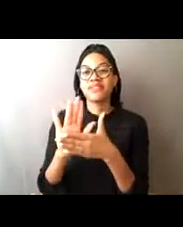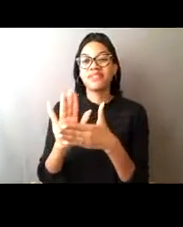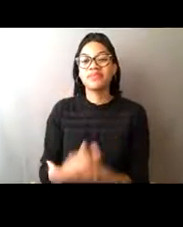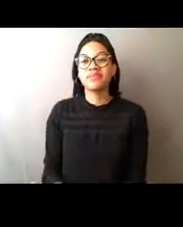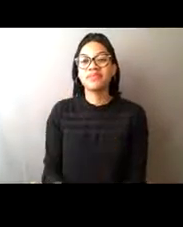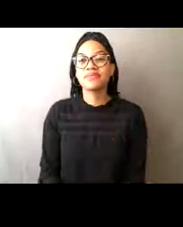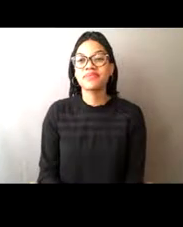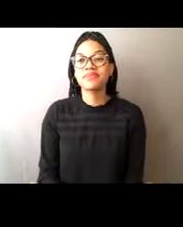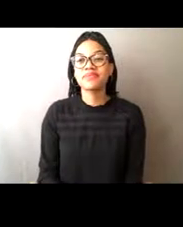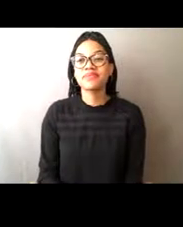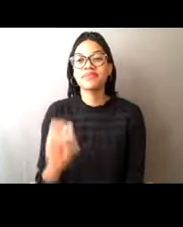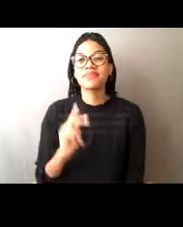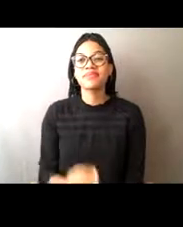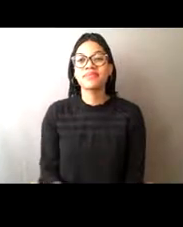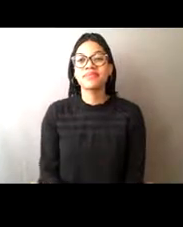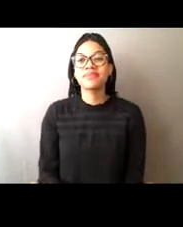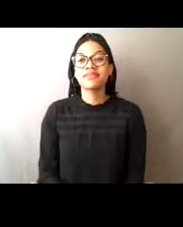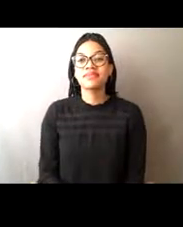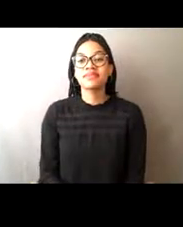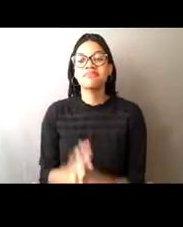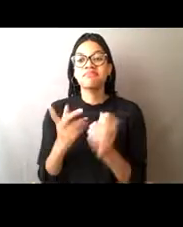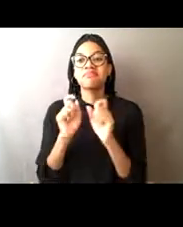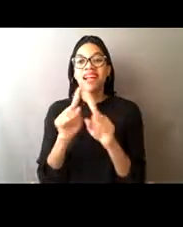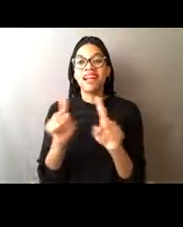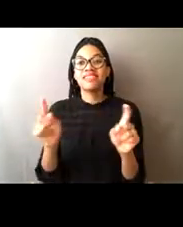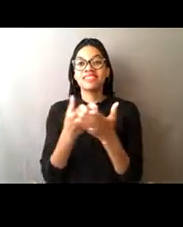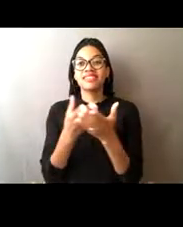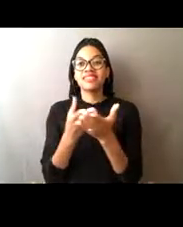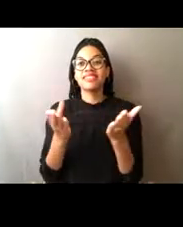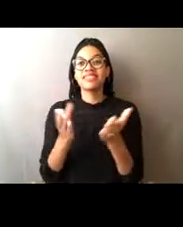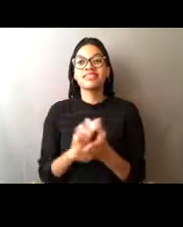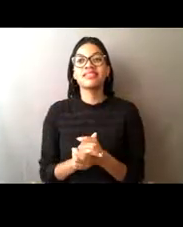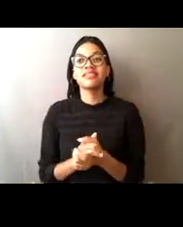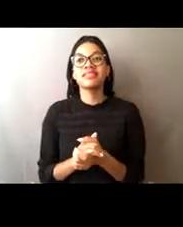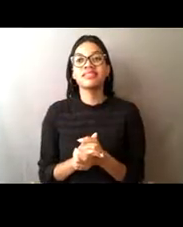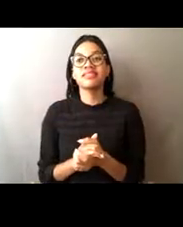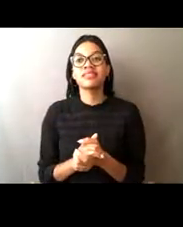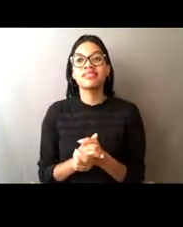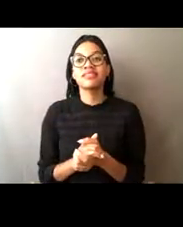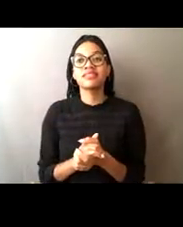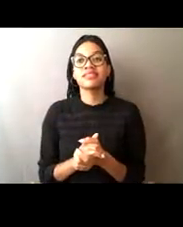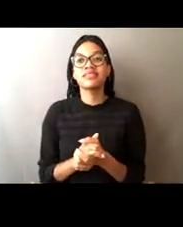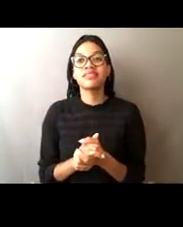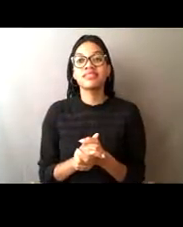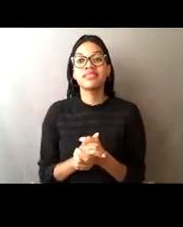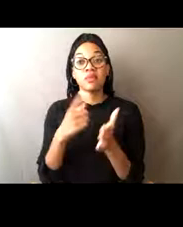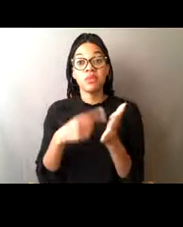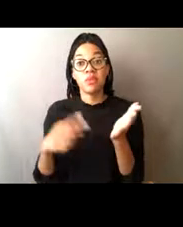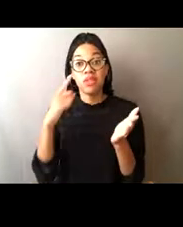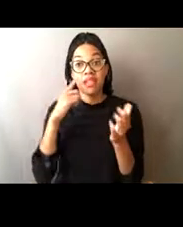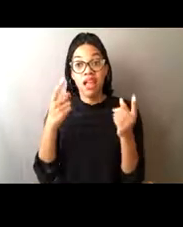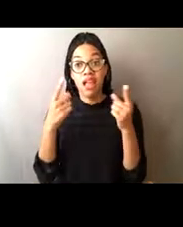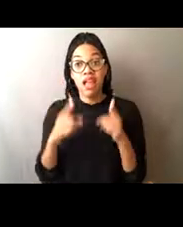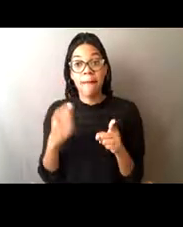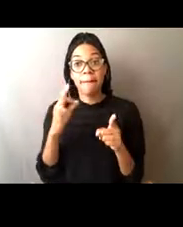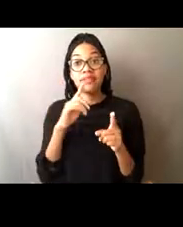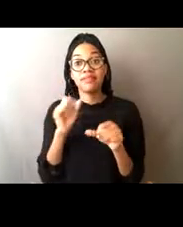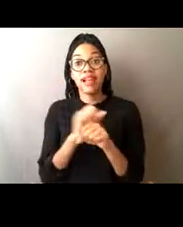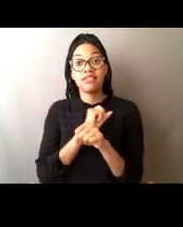So I'm going to ask the audience here. What do you guys think happens if you remove one of those legs of the stool,